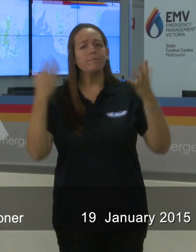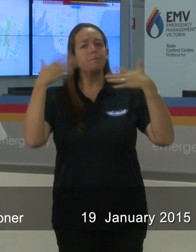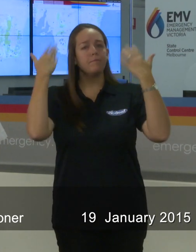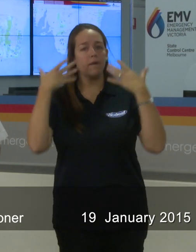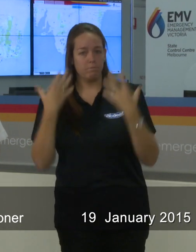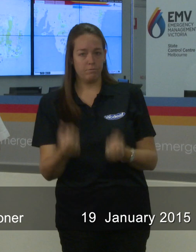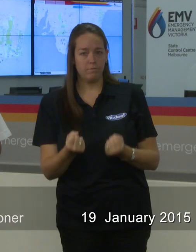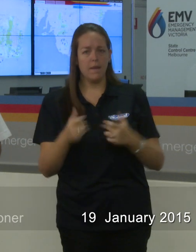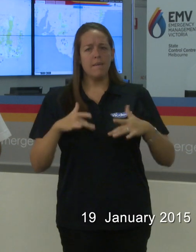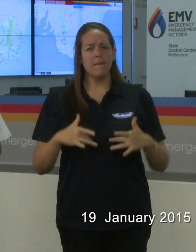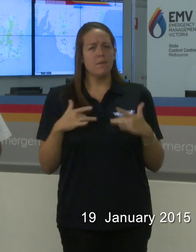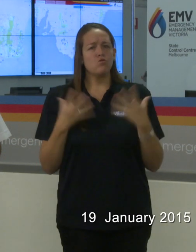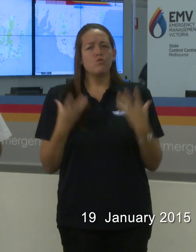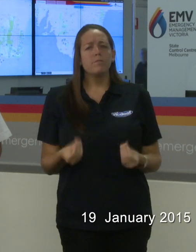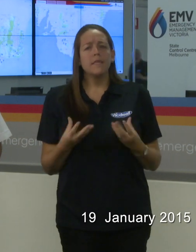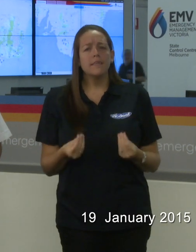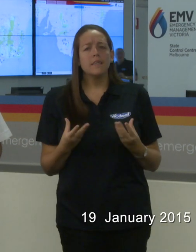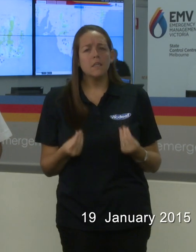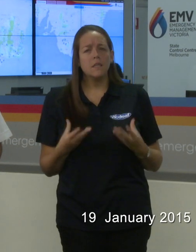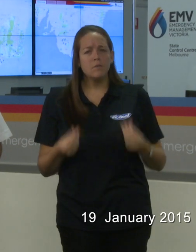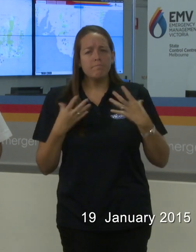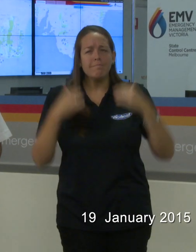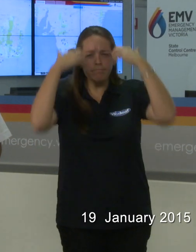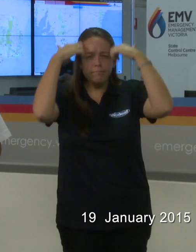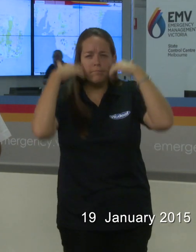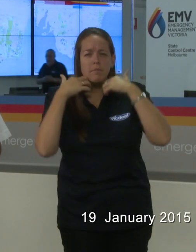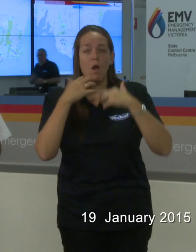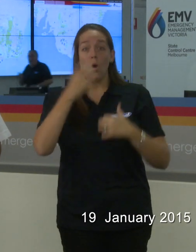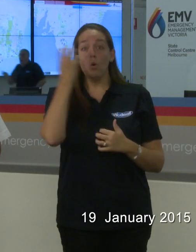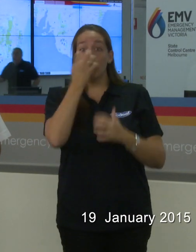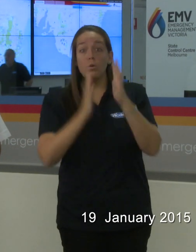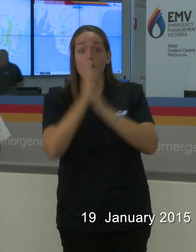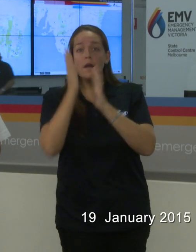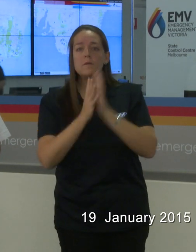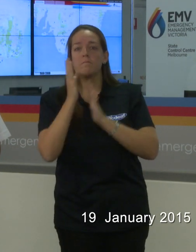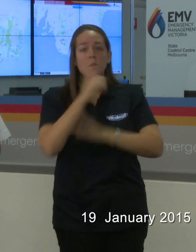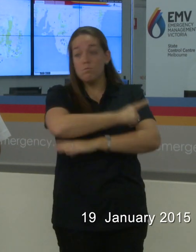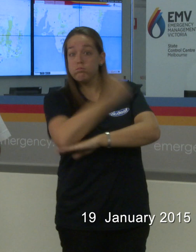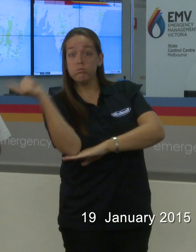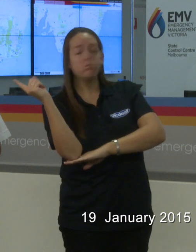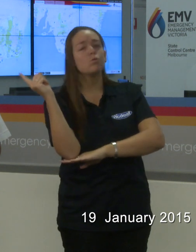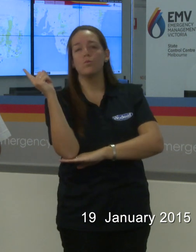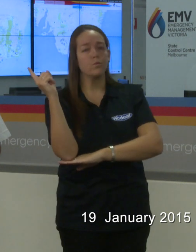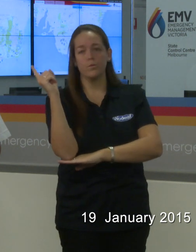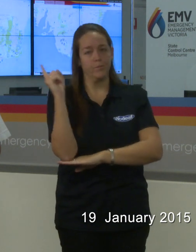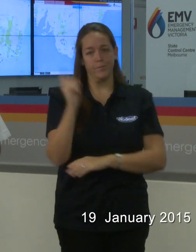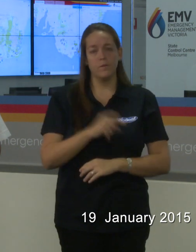fairly humid, but certainly not extreme fire danger. The highest fire danger this week is likely to be very high,